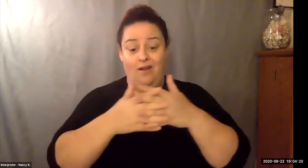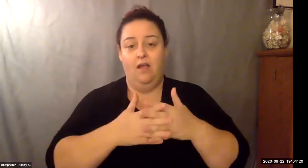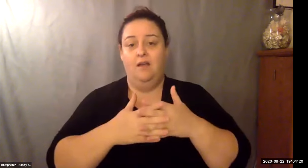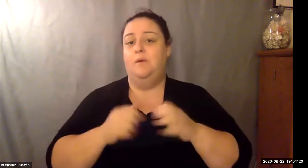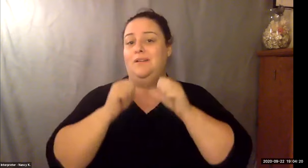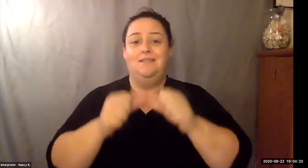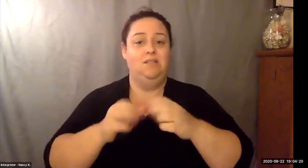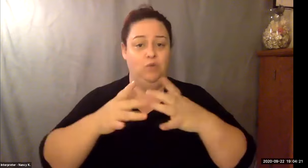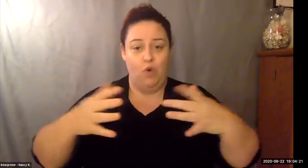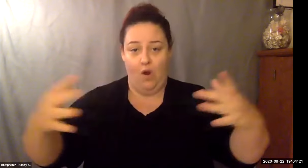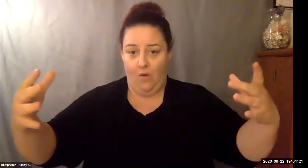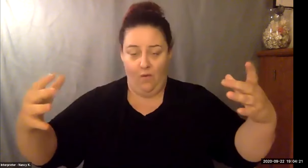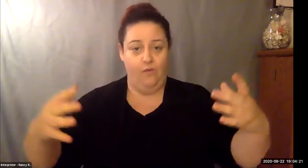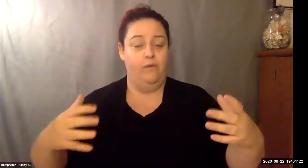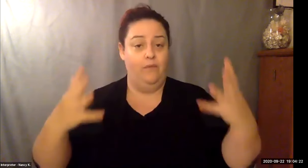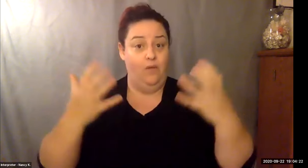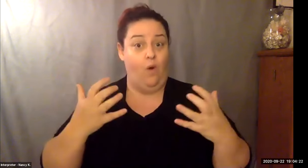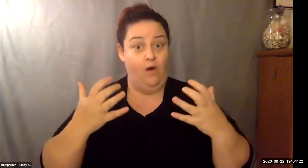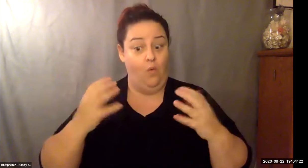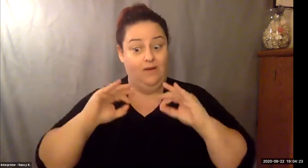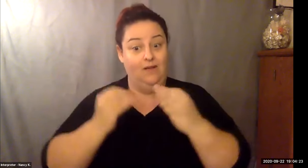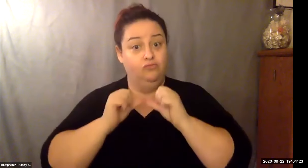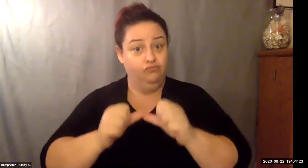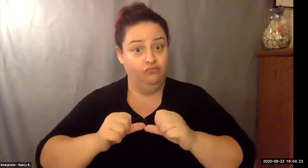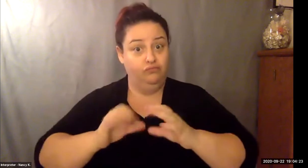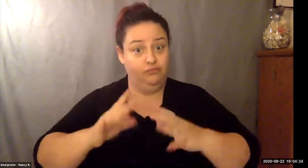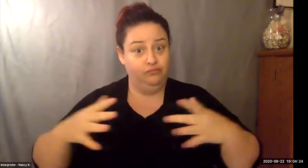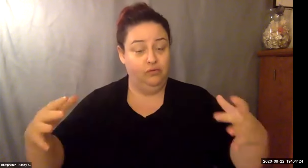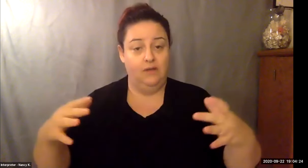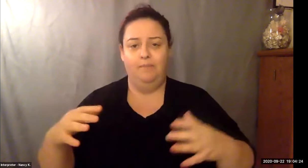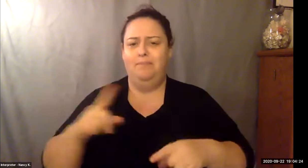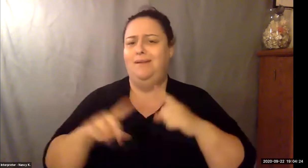Keith Wolling: Well, the key is that because we're in Orlando and it's such a big market, we have the Rosa School of hospitality year